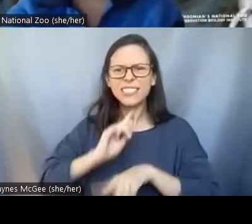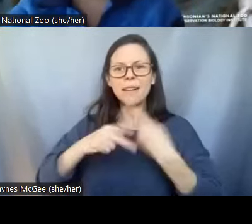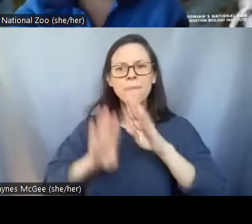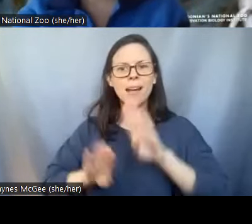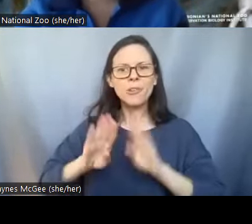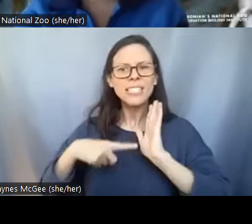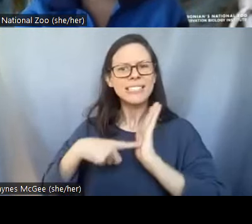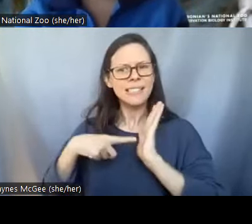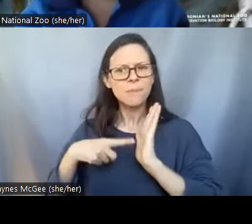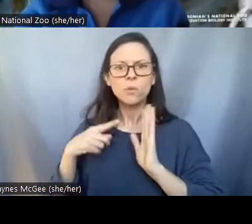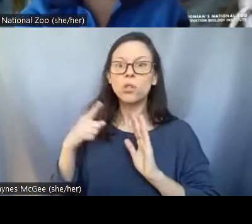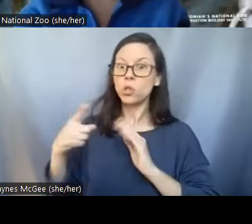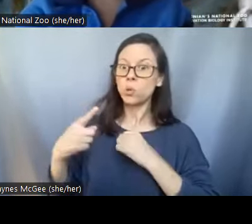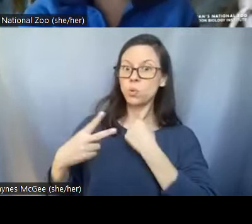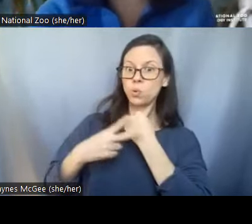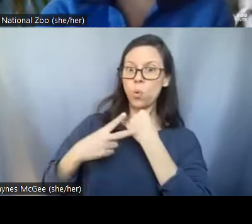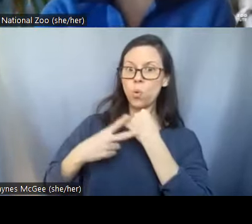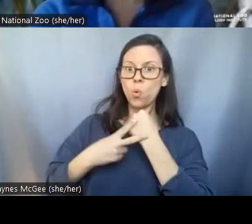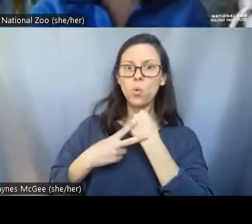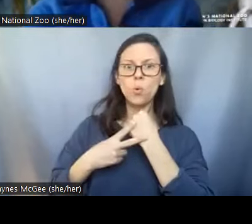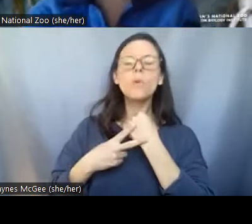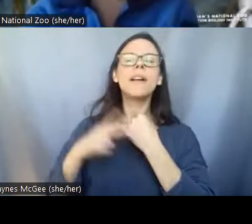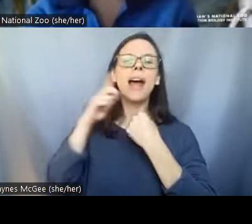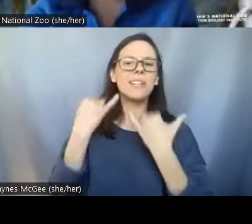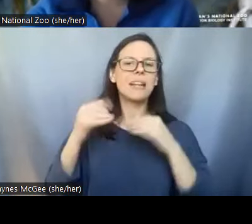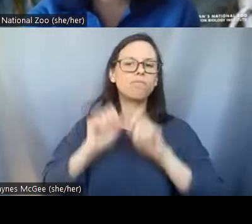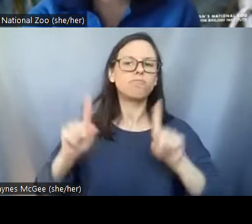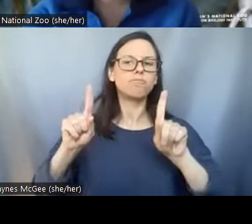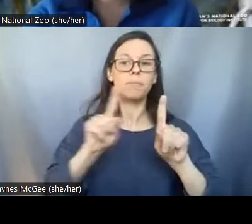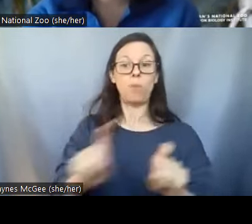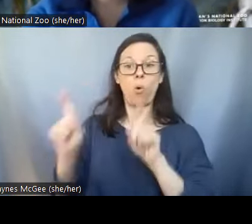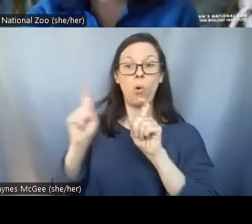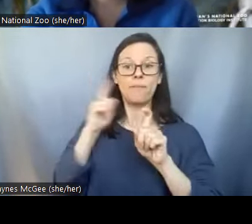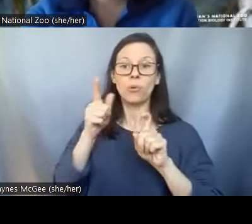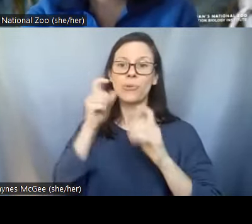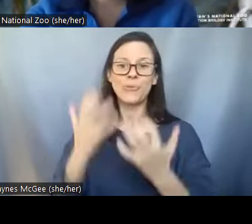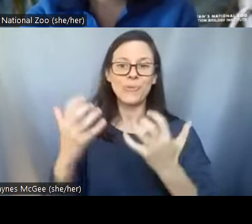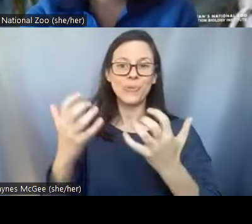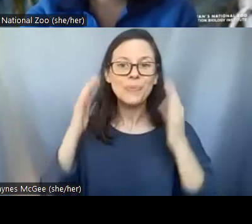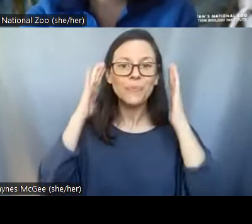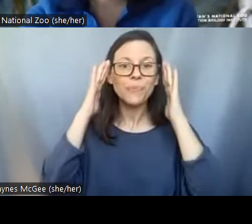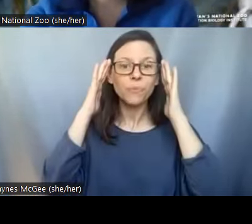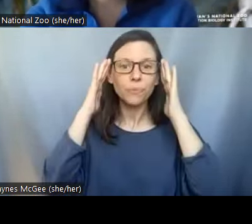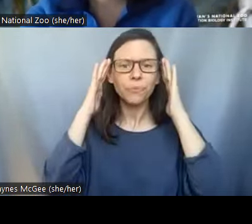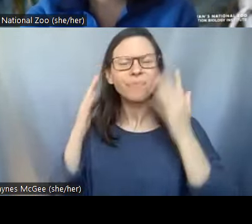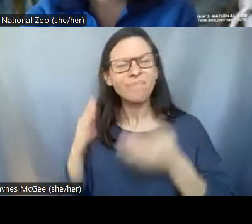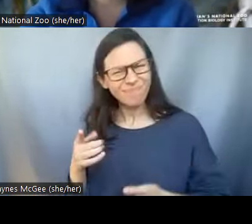that you're storing and I'm going to launch a poll here for our audience. How do you think that these